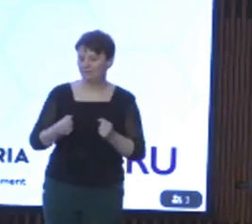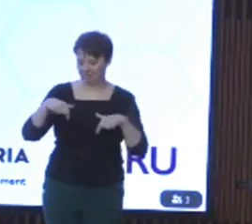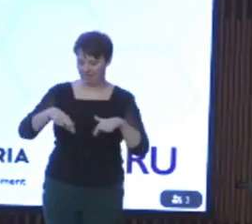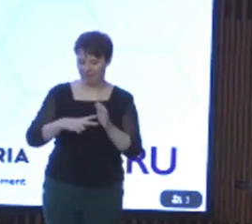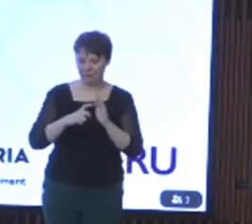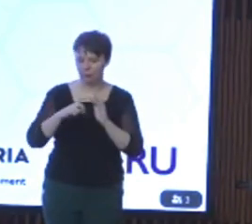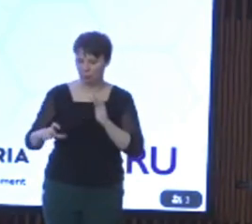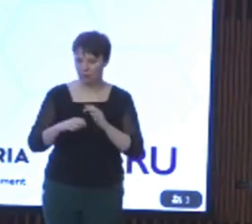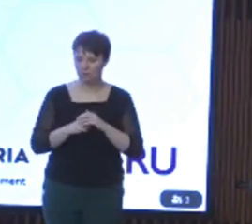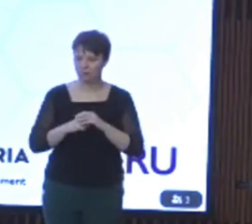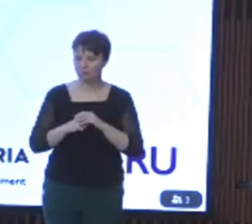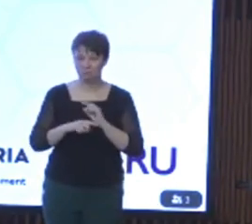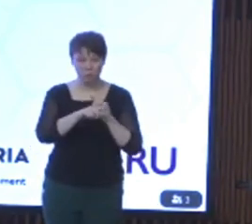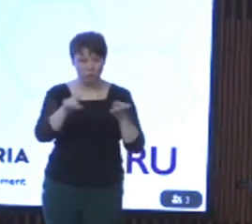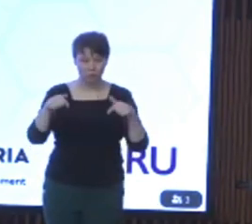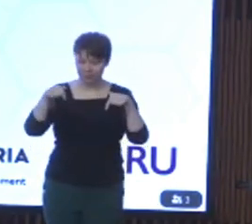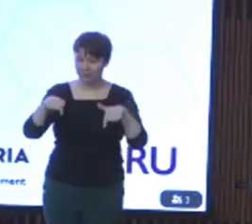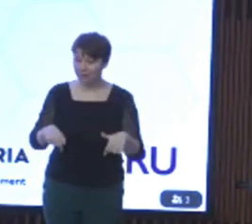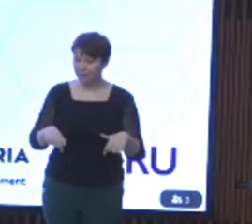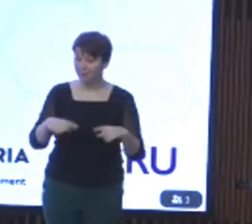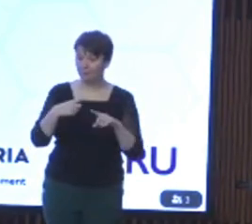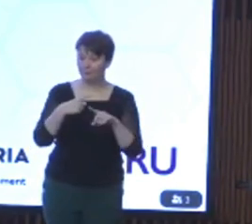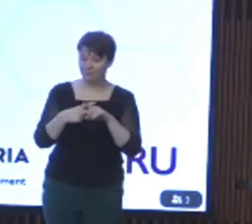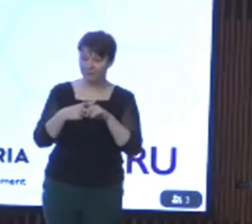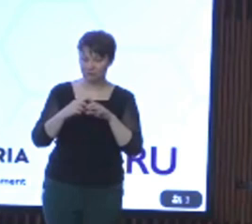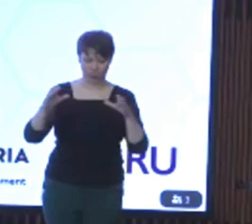acknowledge the work that all of you in this room do and the work that we collectively do